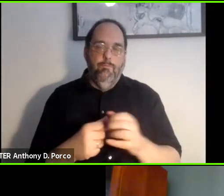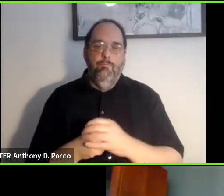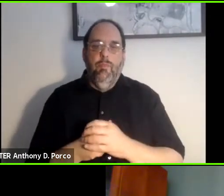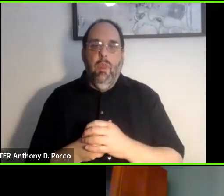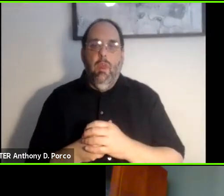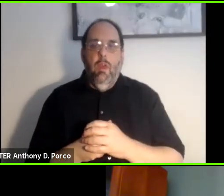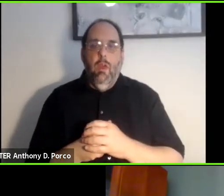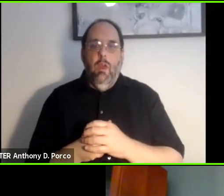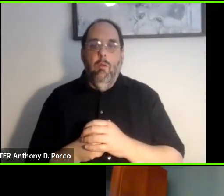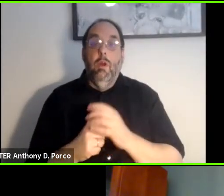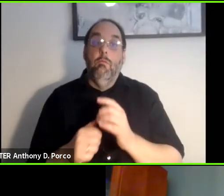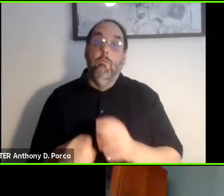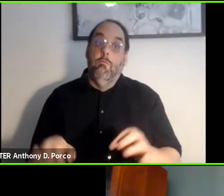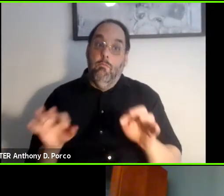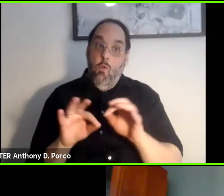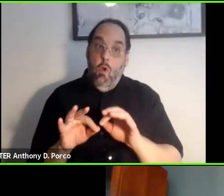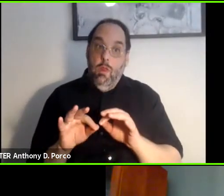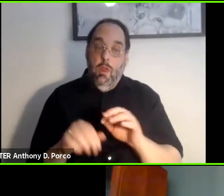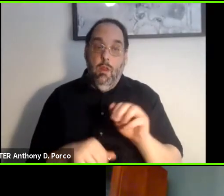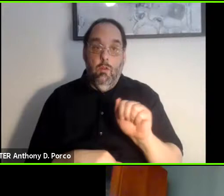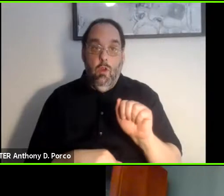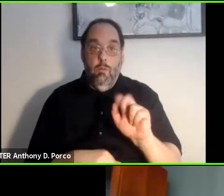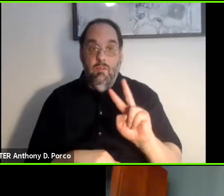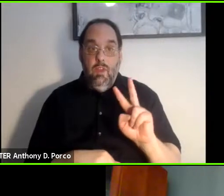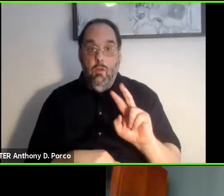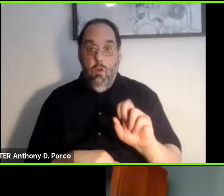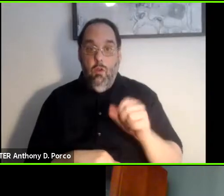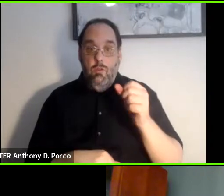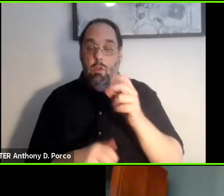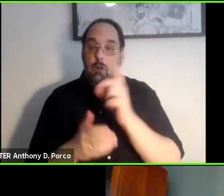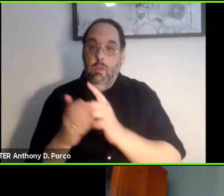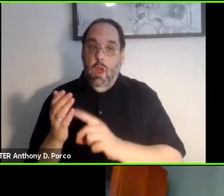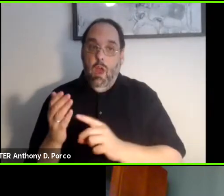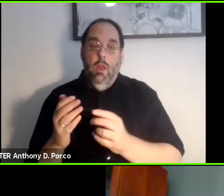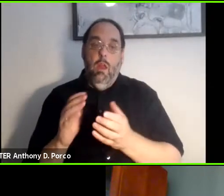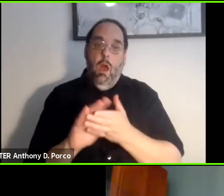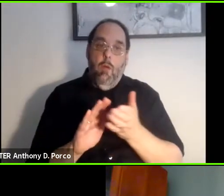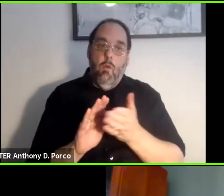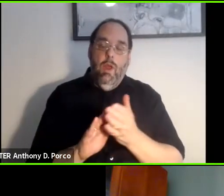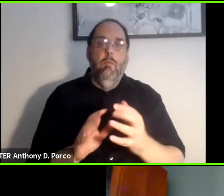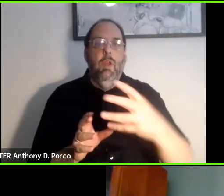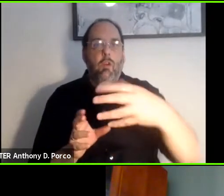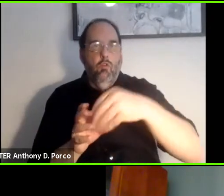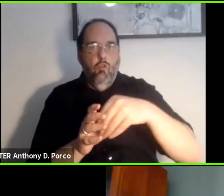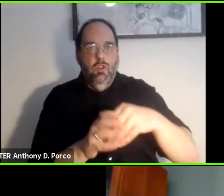But it is critical that autonomous vehicles are designed and operated to be inclusive of everyone,